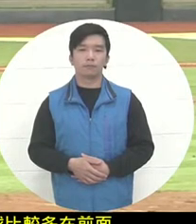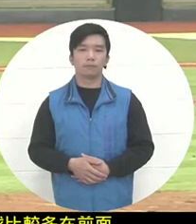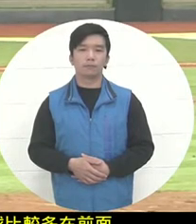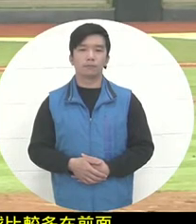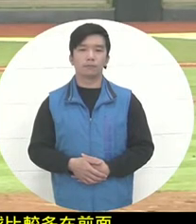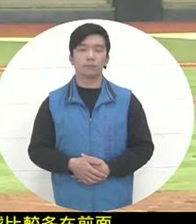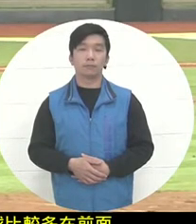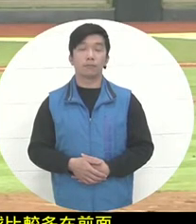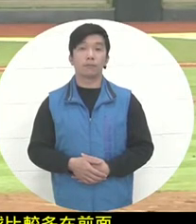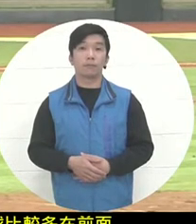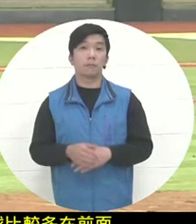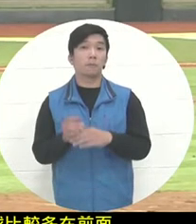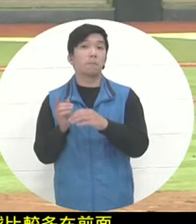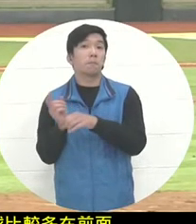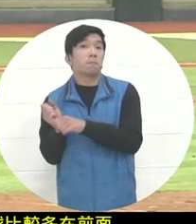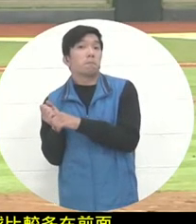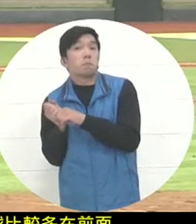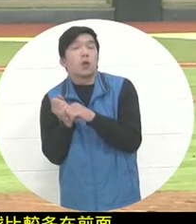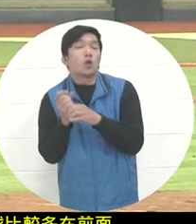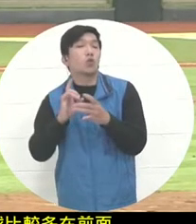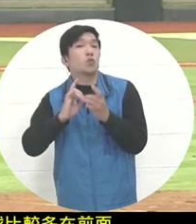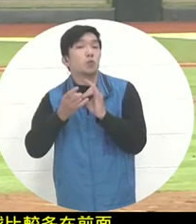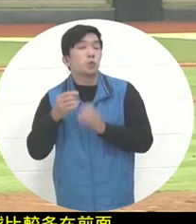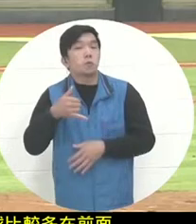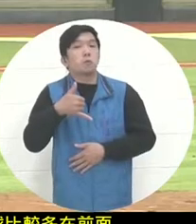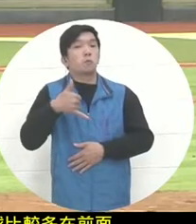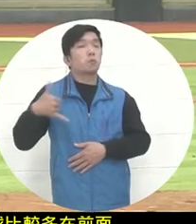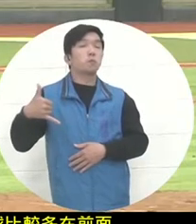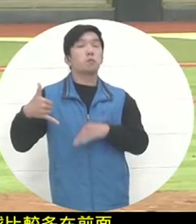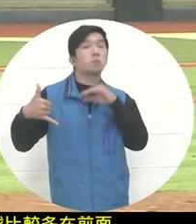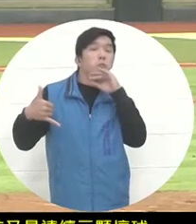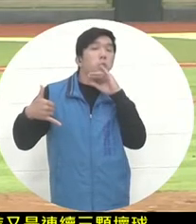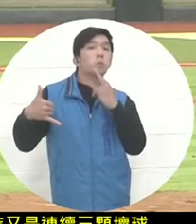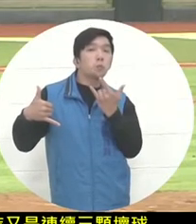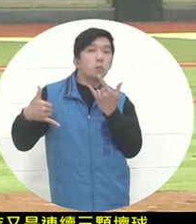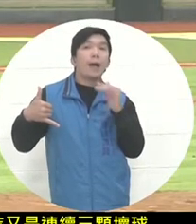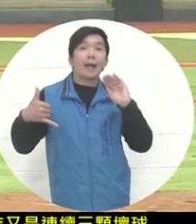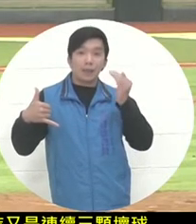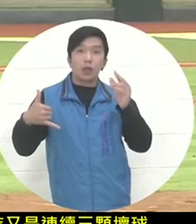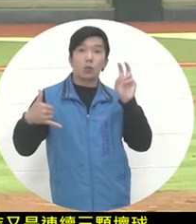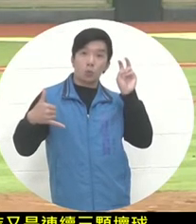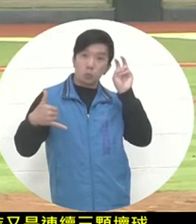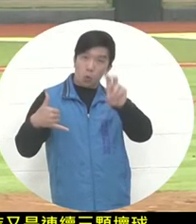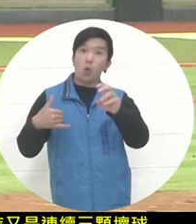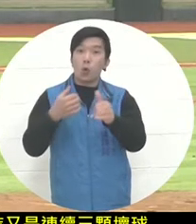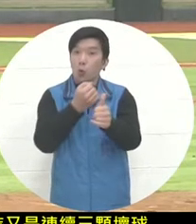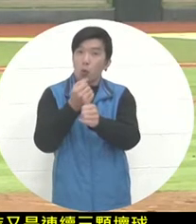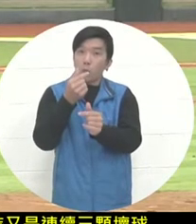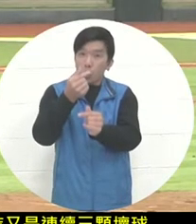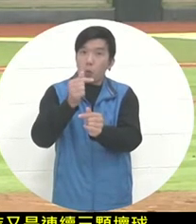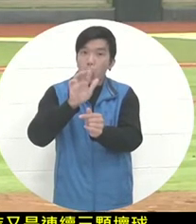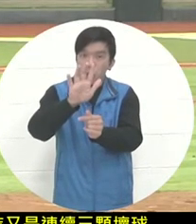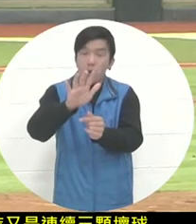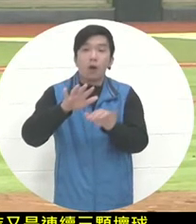The good hitter slightly deliberately backed away and waited for a ball . However, the pitcher's adjustment was not bad . After three bad balls, the pitcher made a good adjustment.